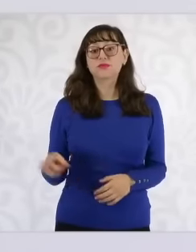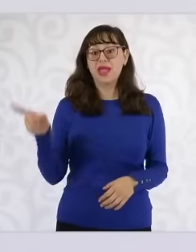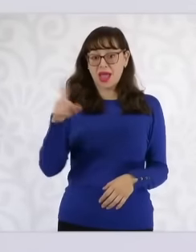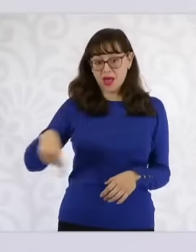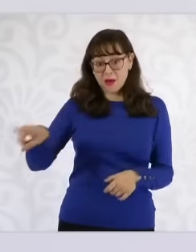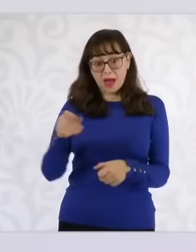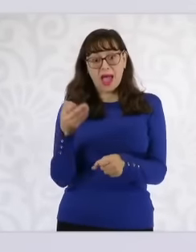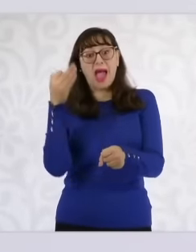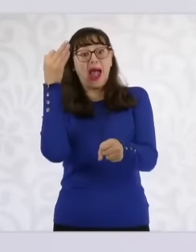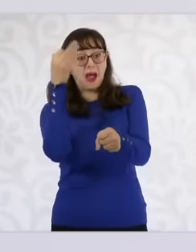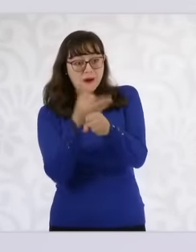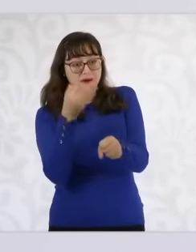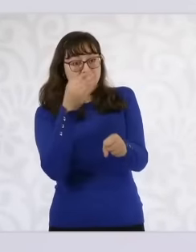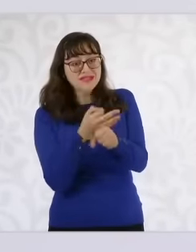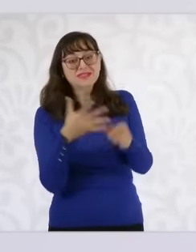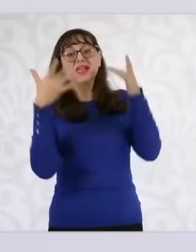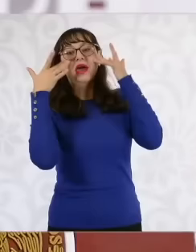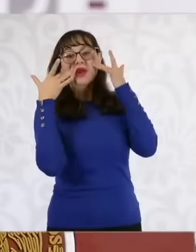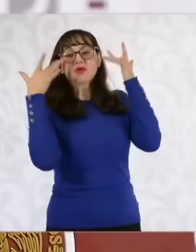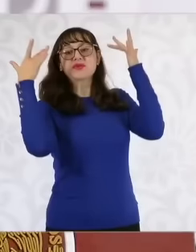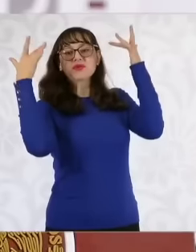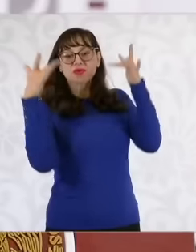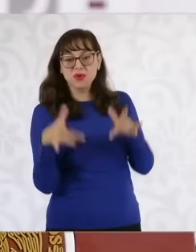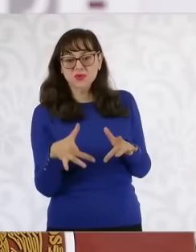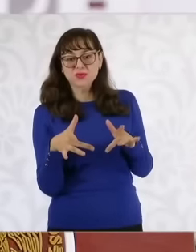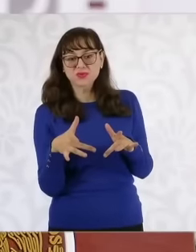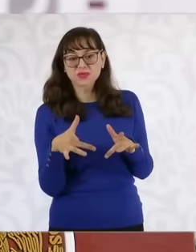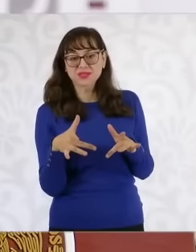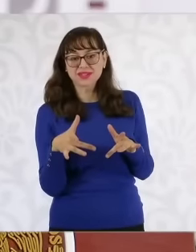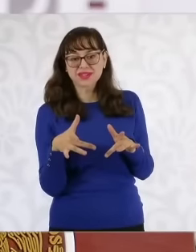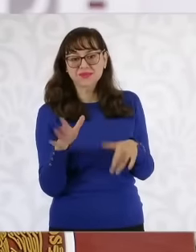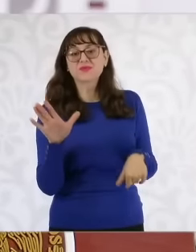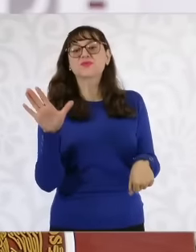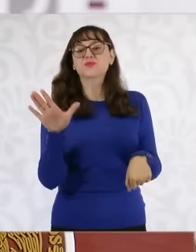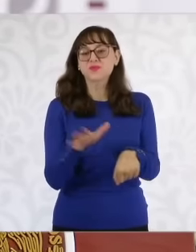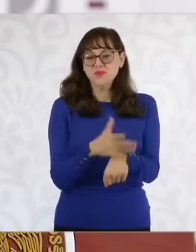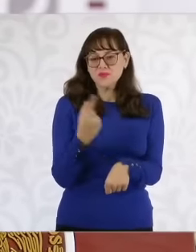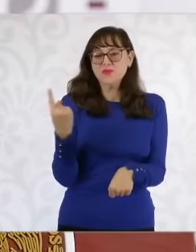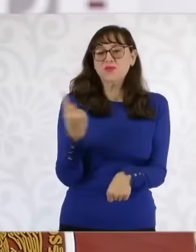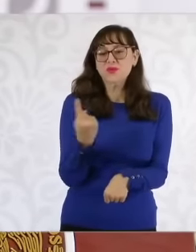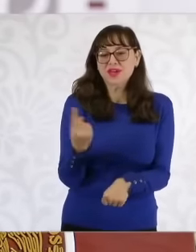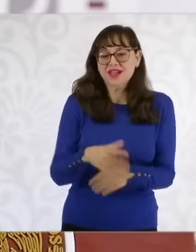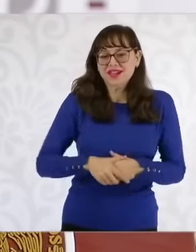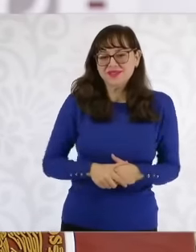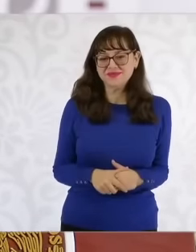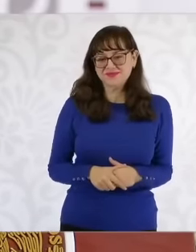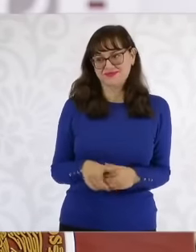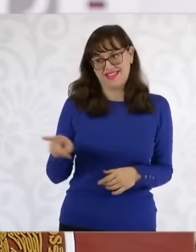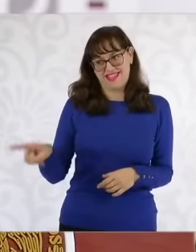is that the ministers be elected by legislating on the constitutional reform and